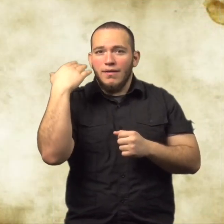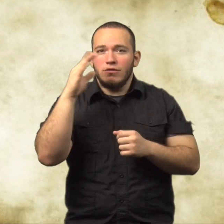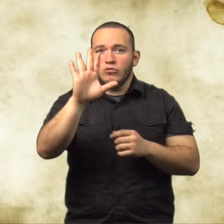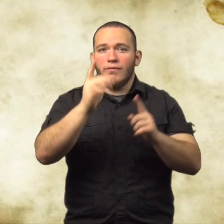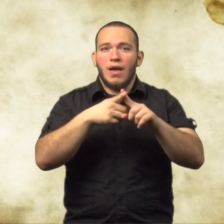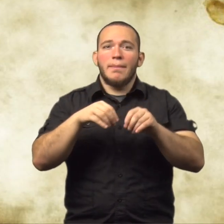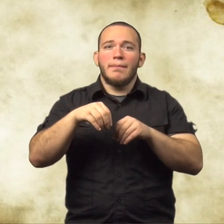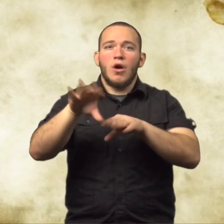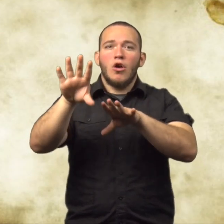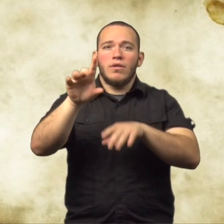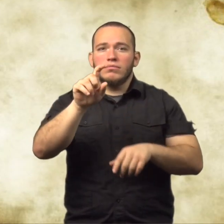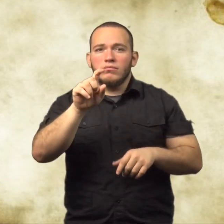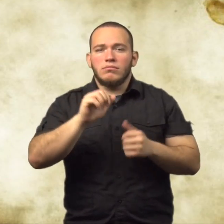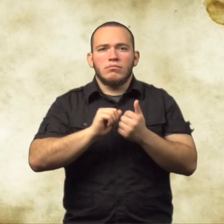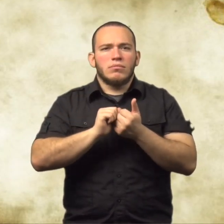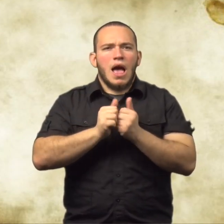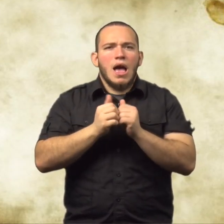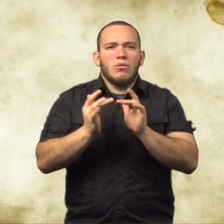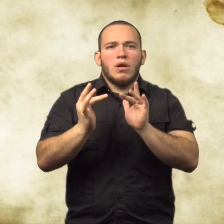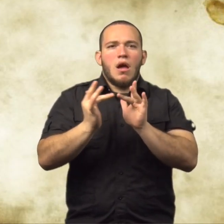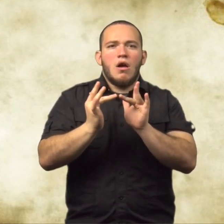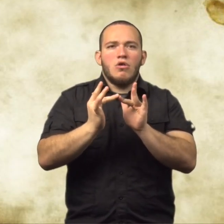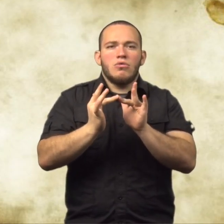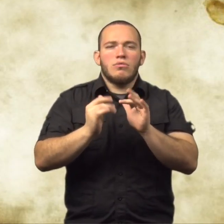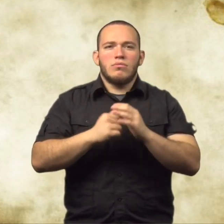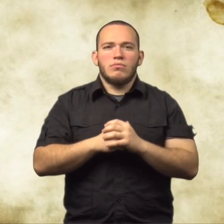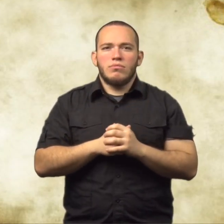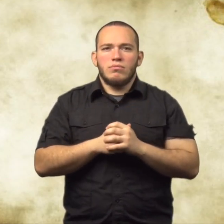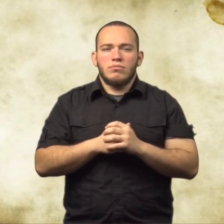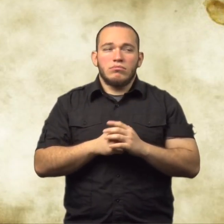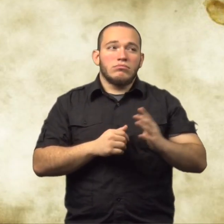Have you ever had a friend move away? How did you stay in touch?